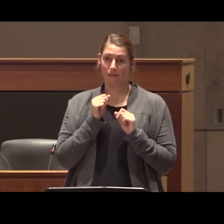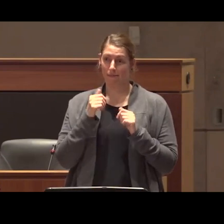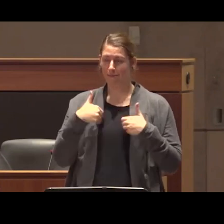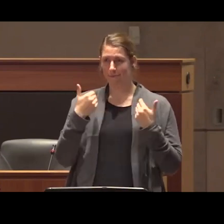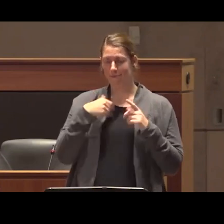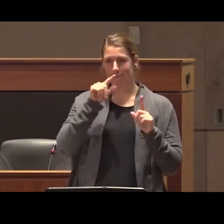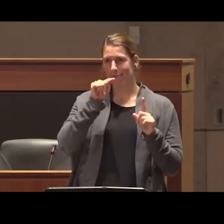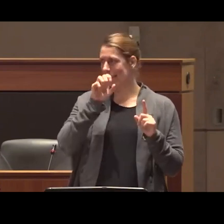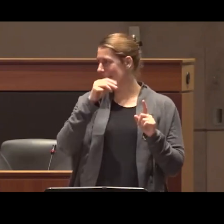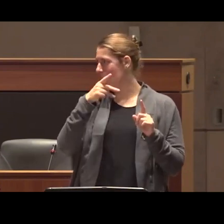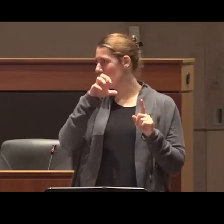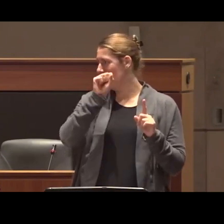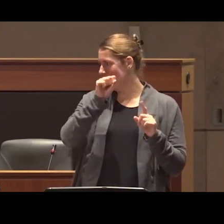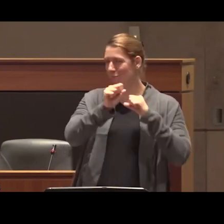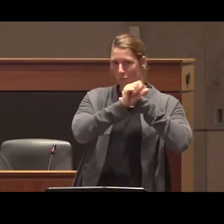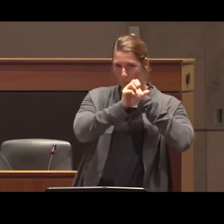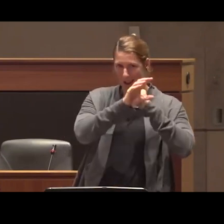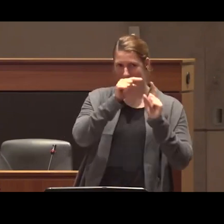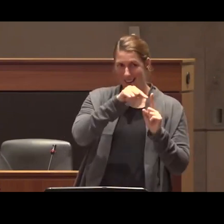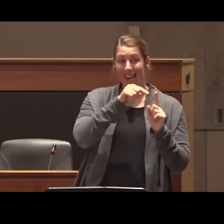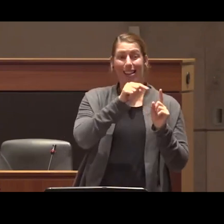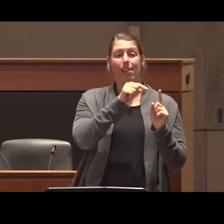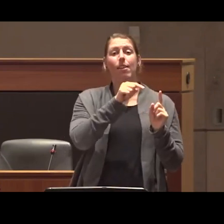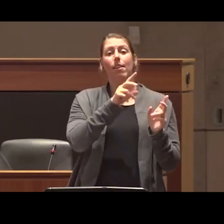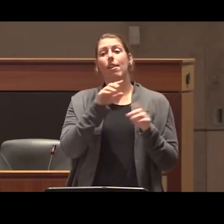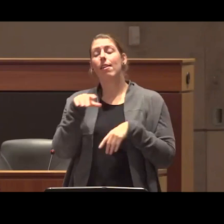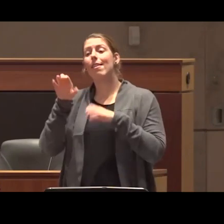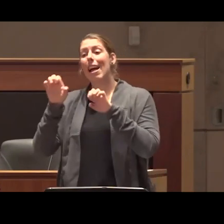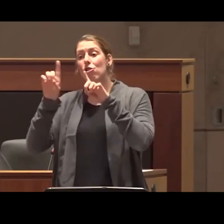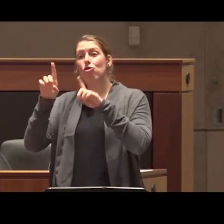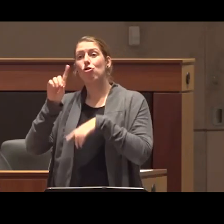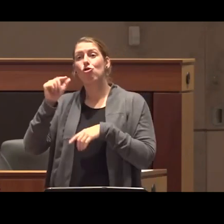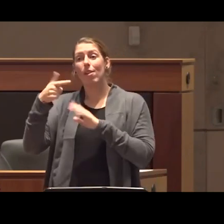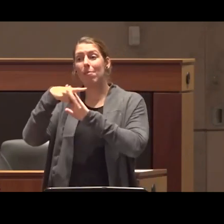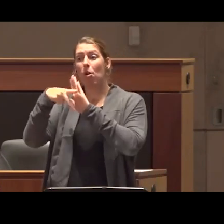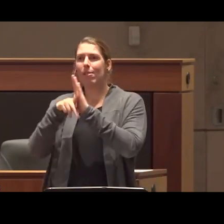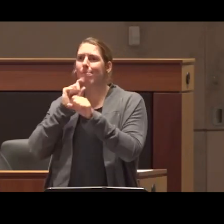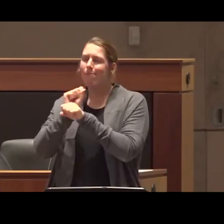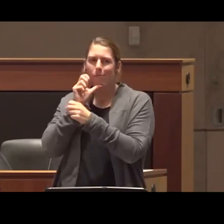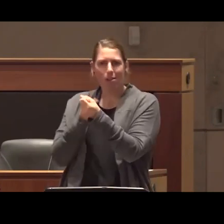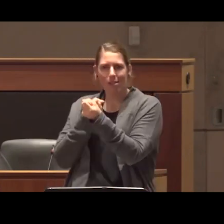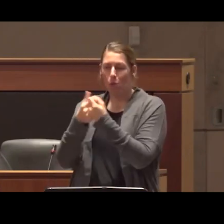you shared and the ways your our educational and Drug policies are failing young drug users sure